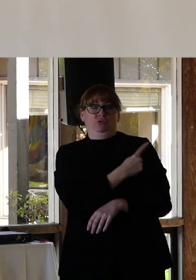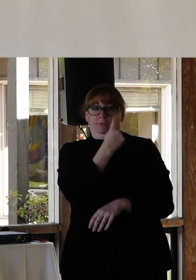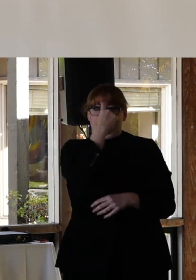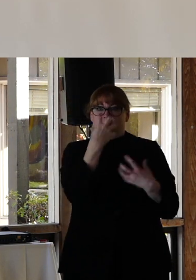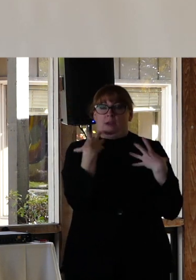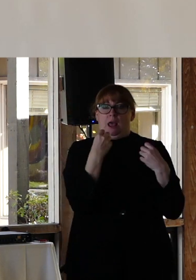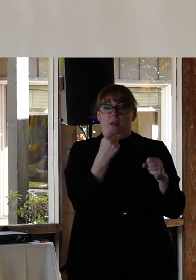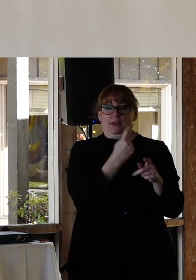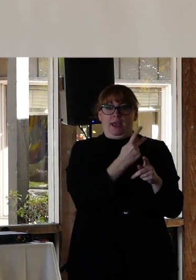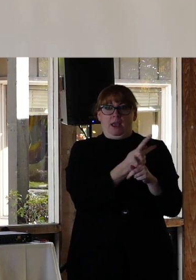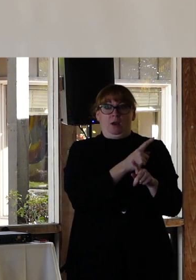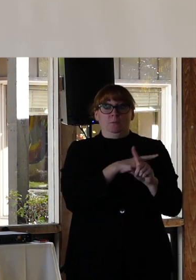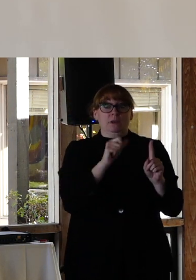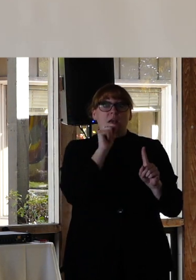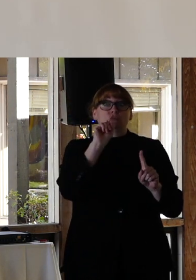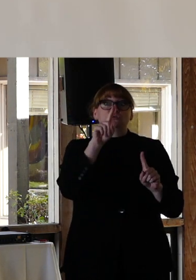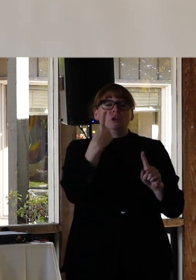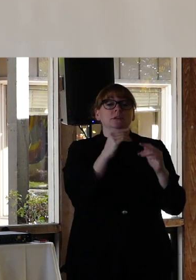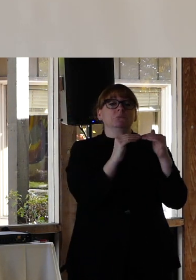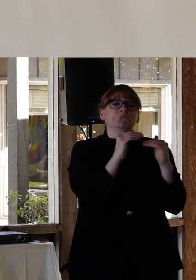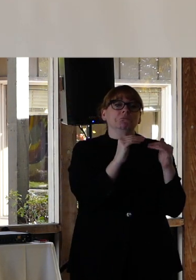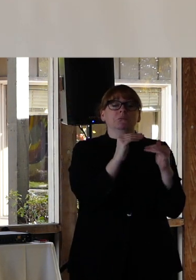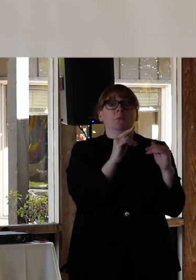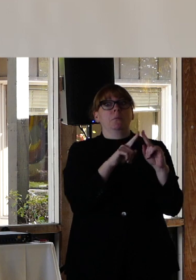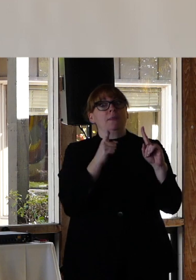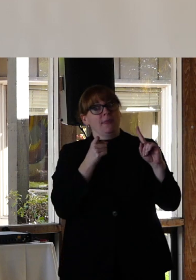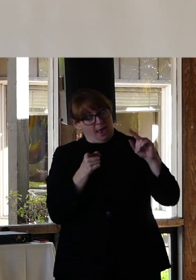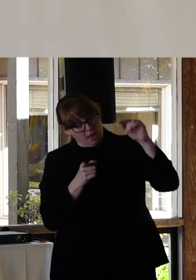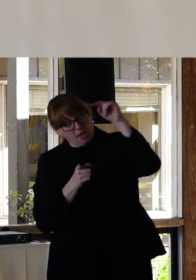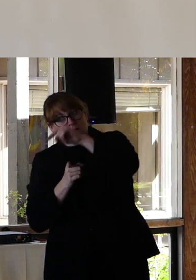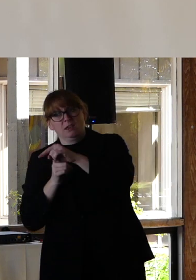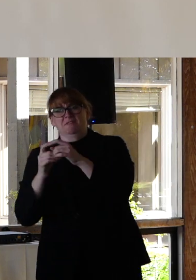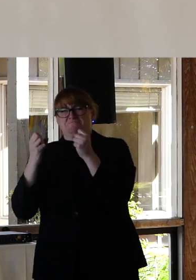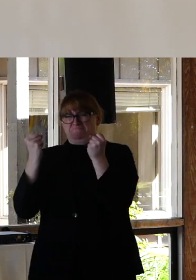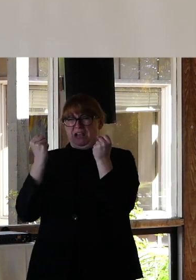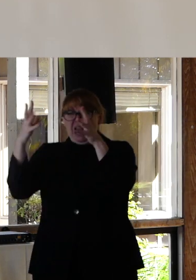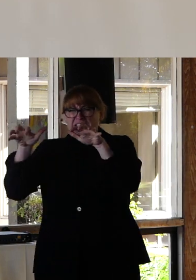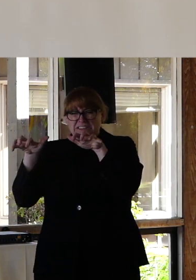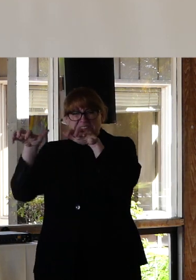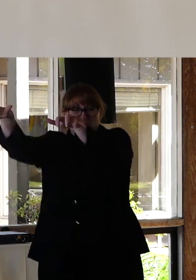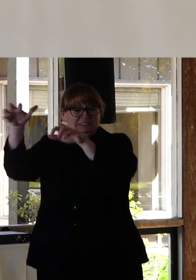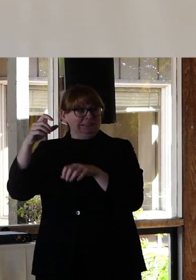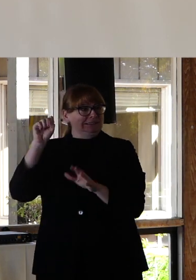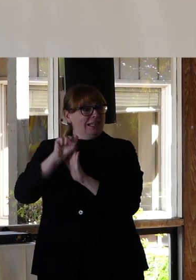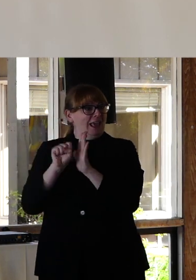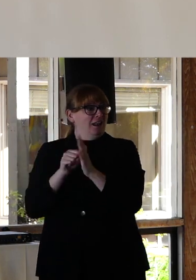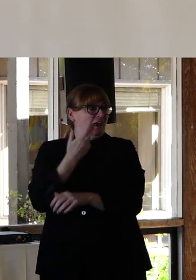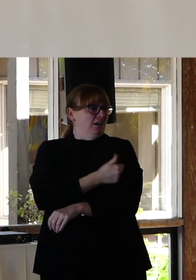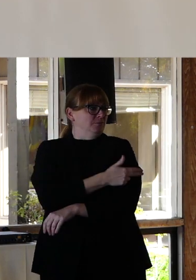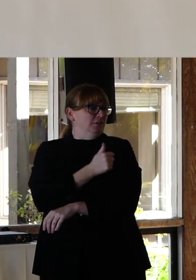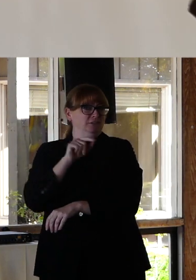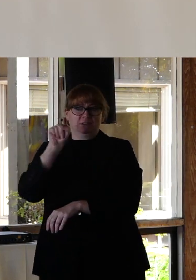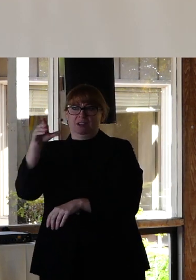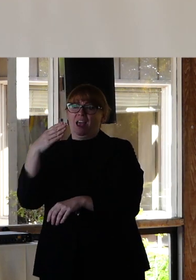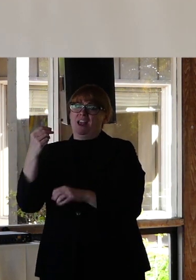care, they are dramatically overrepresented in state hospitals and institutions.